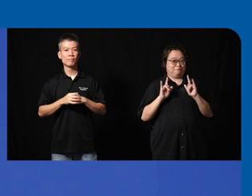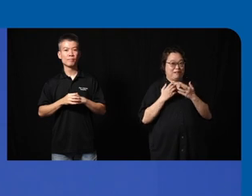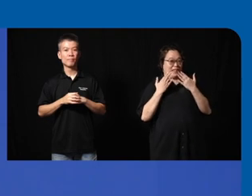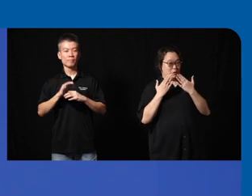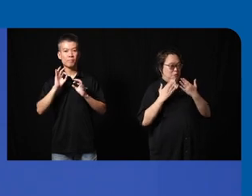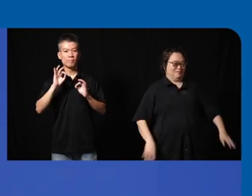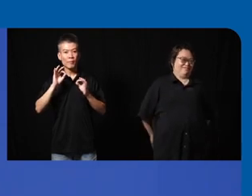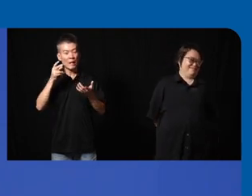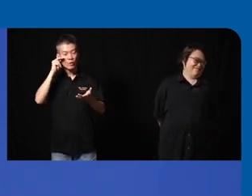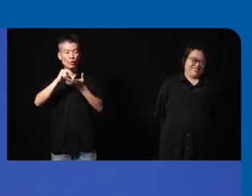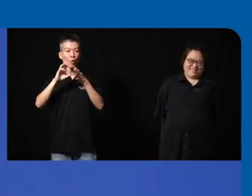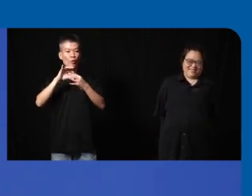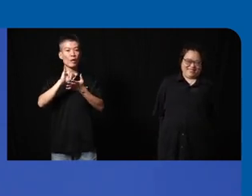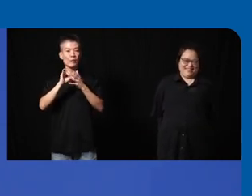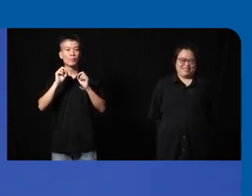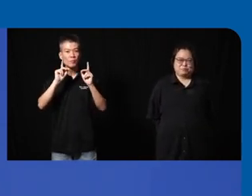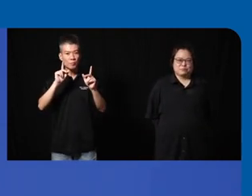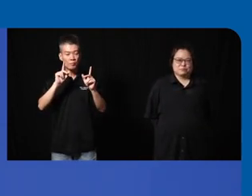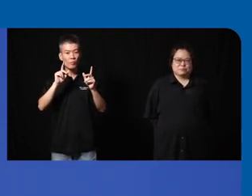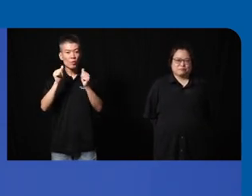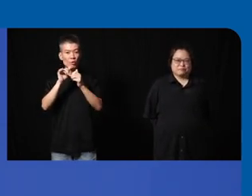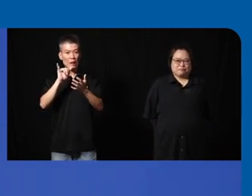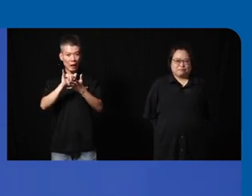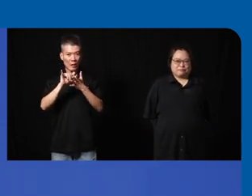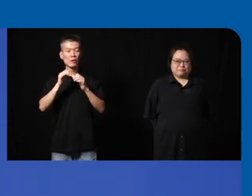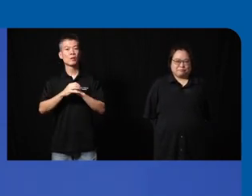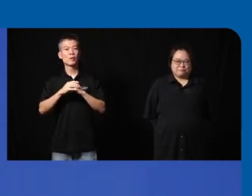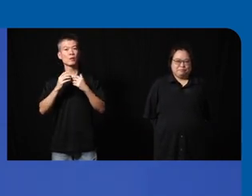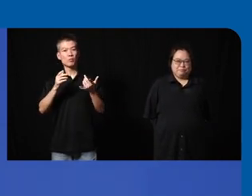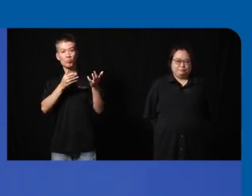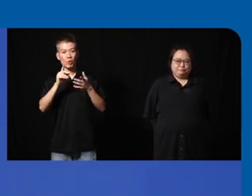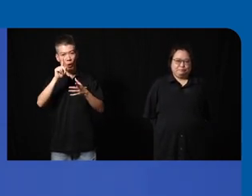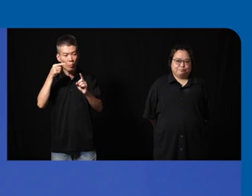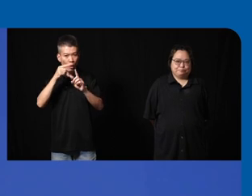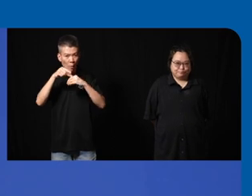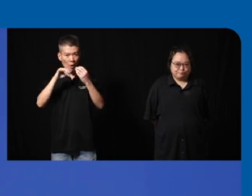okay think not that all right okay so with that I can bring out one point about the community part